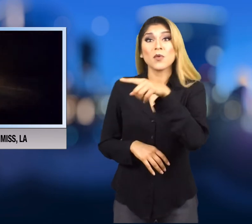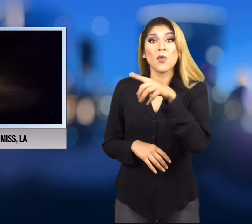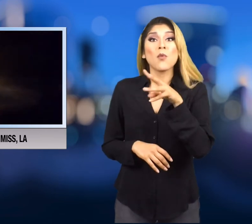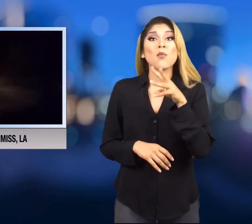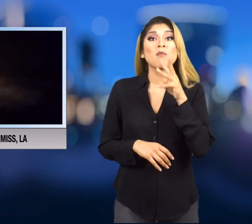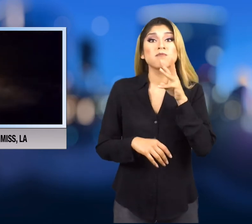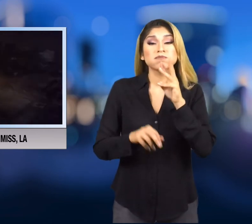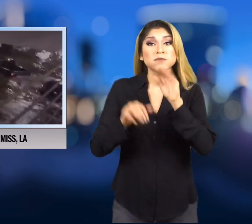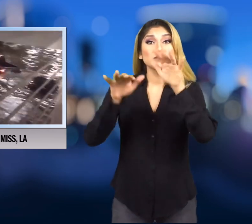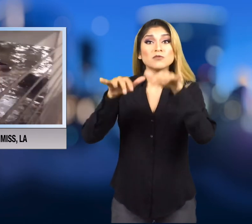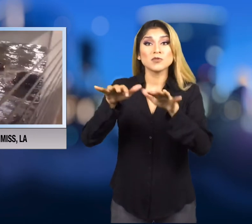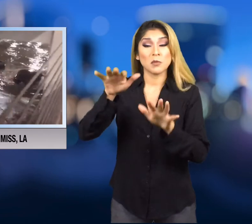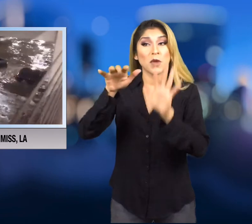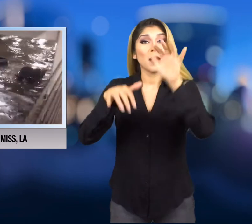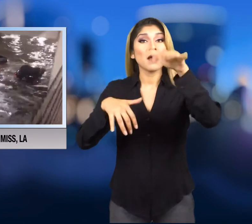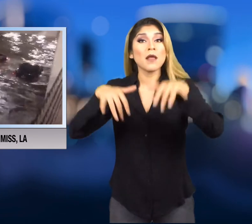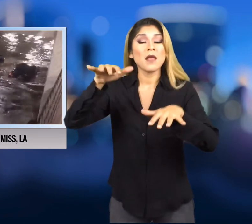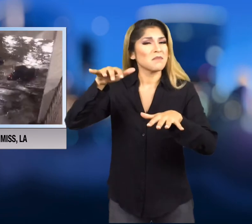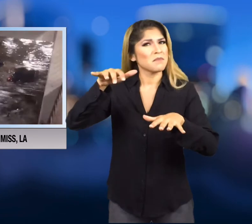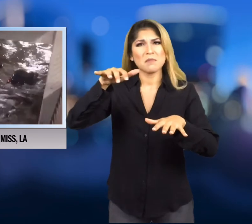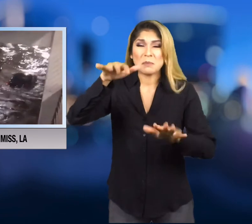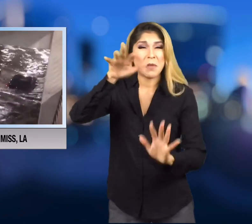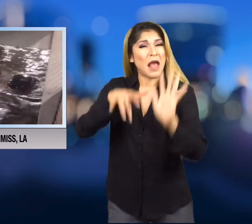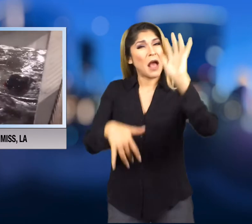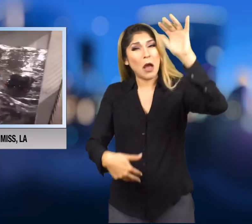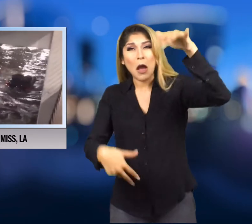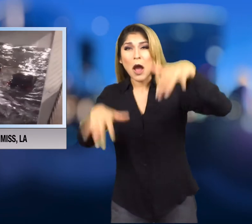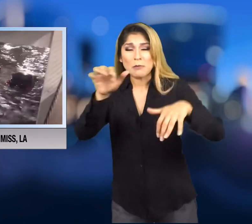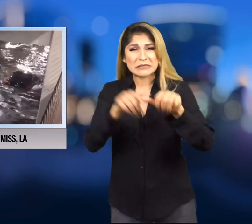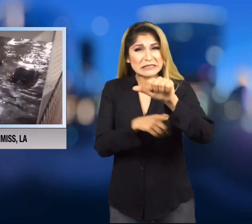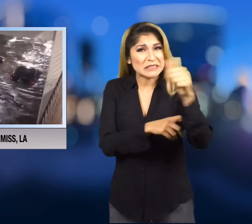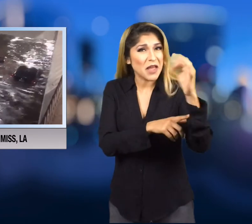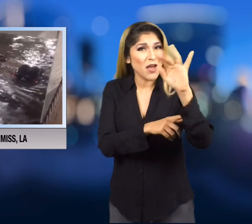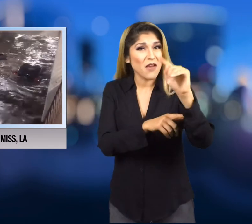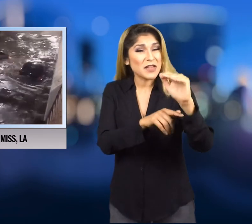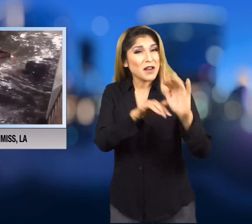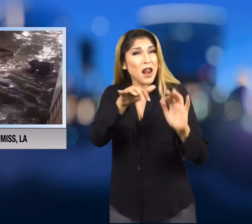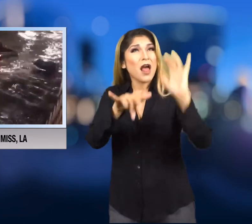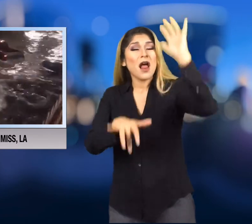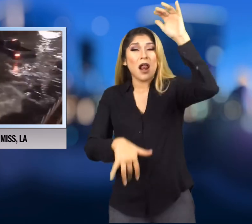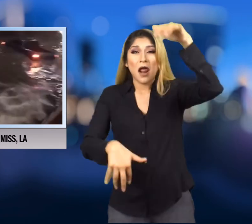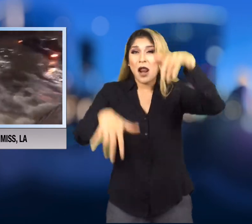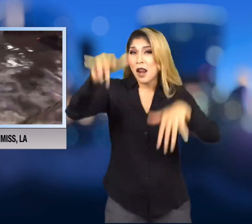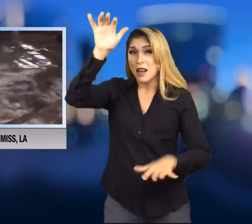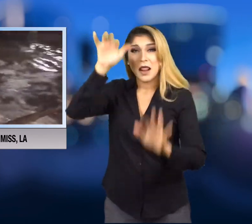waves. Some waves were 10 feet high.